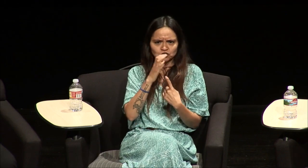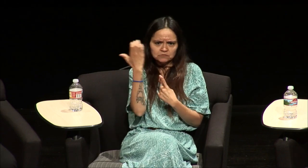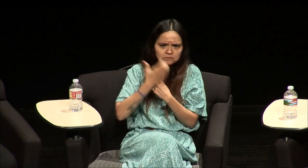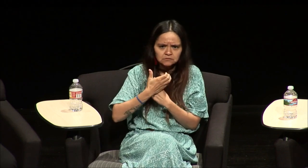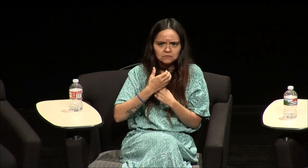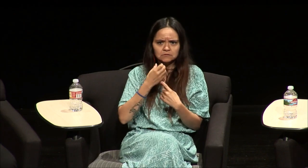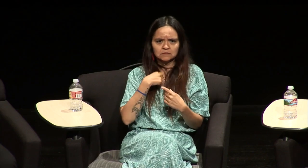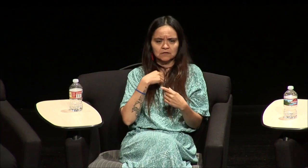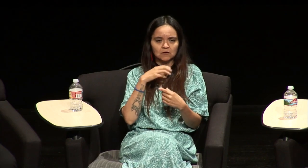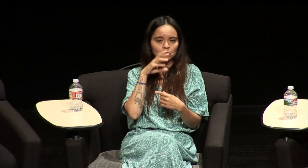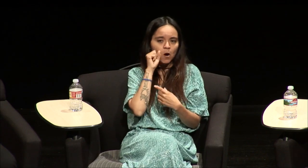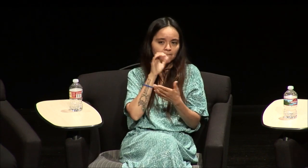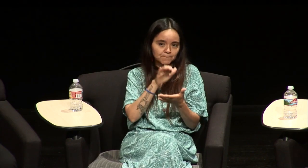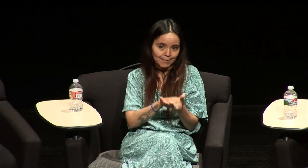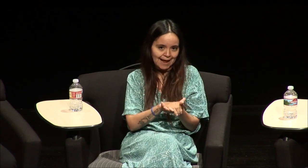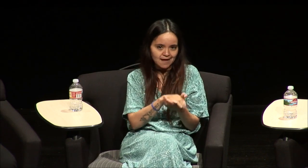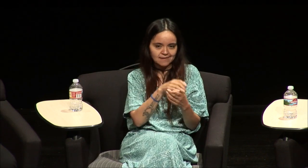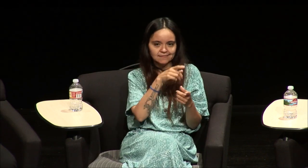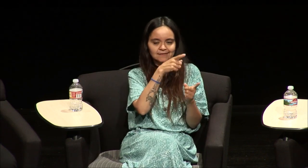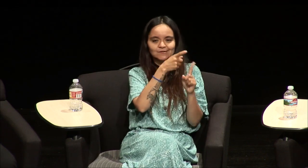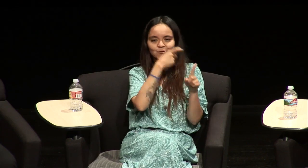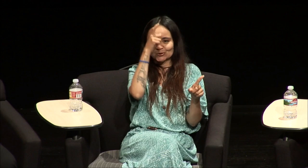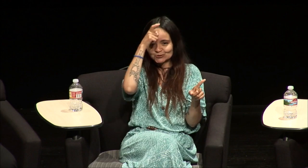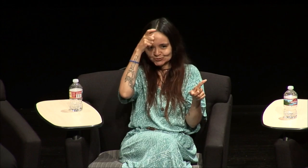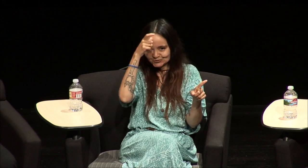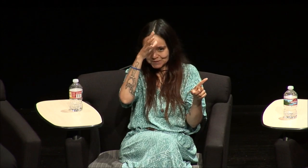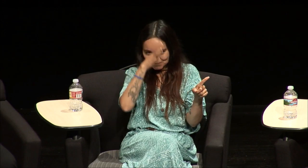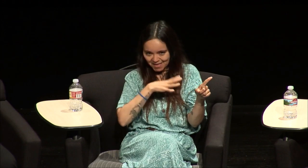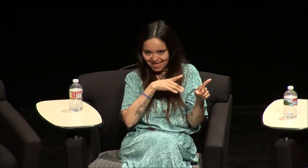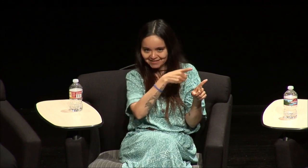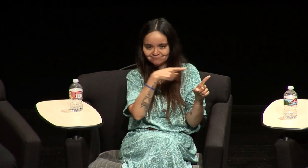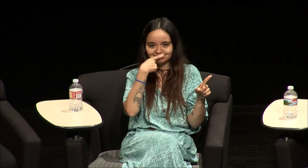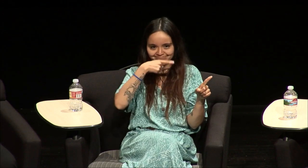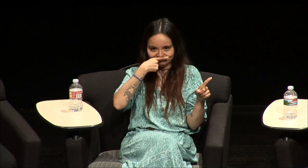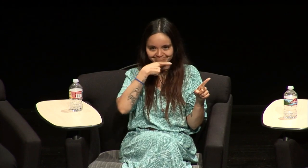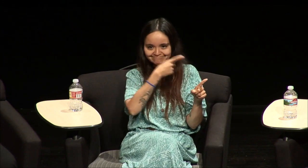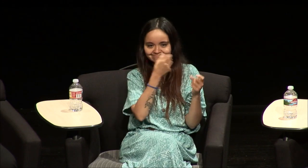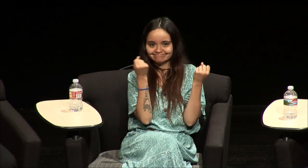no I I would have pretended to you know I was married at the time to a Turkish